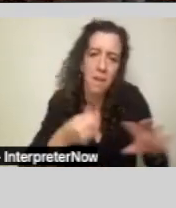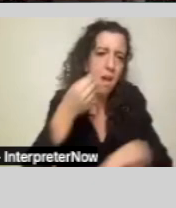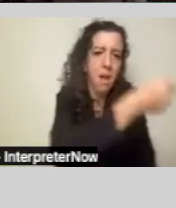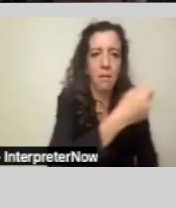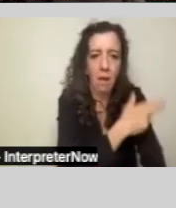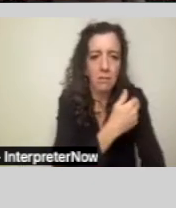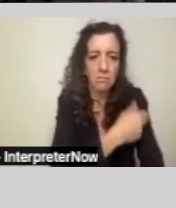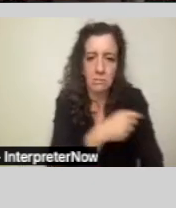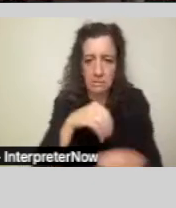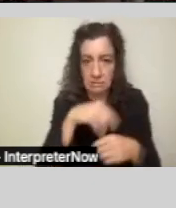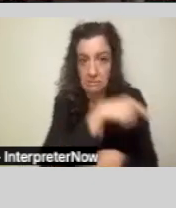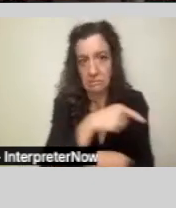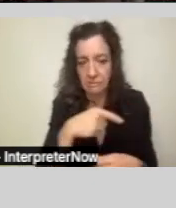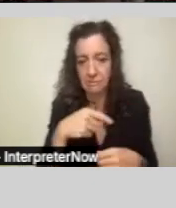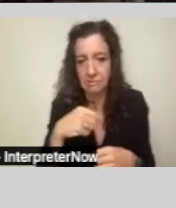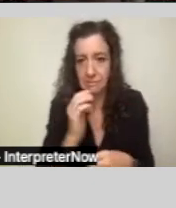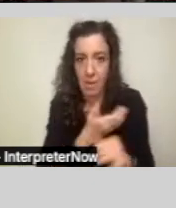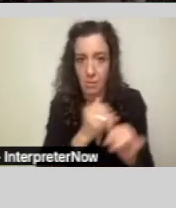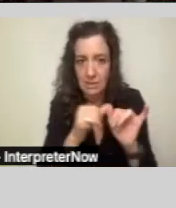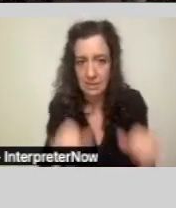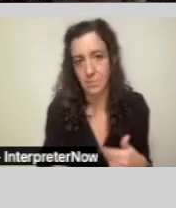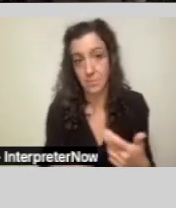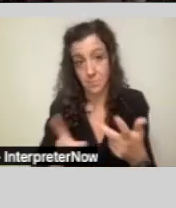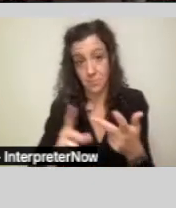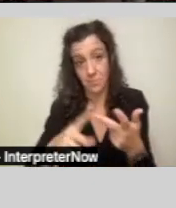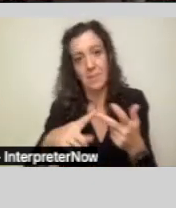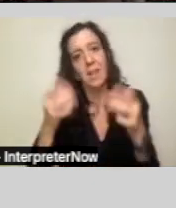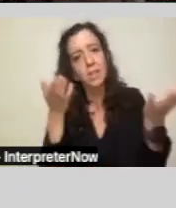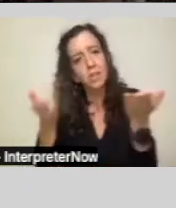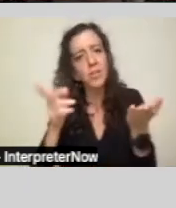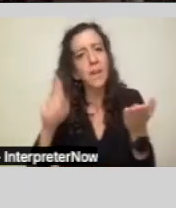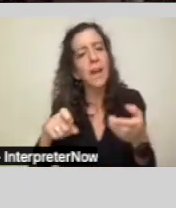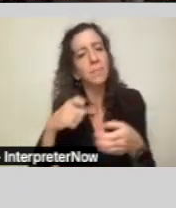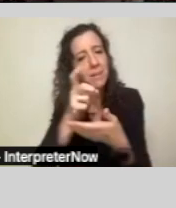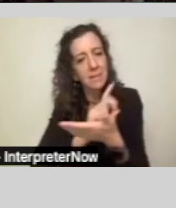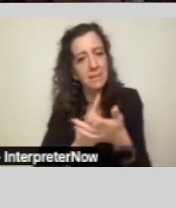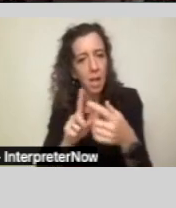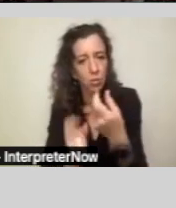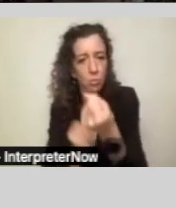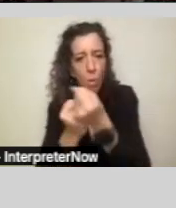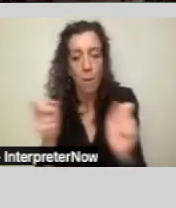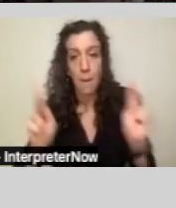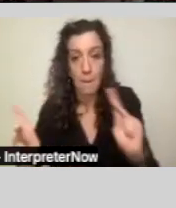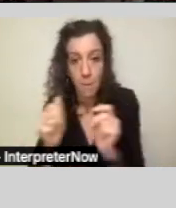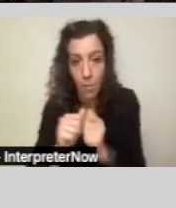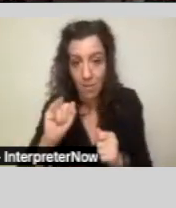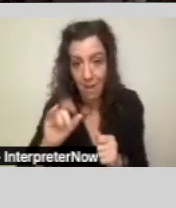And third, the services need to be designed to enable people with I/DD to approximate